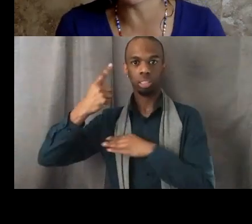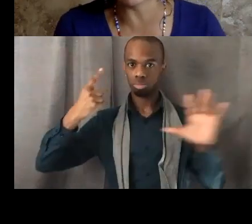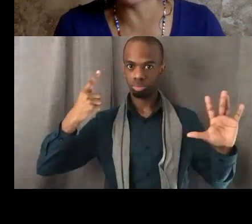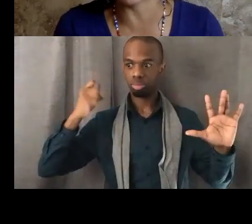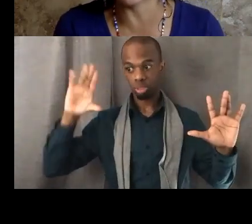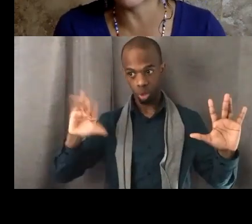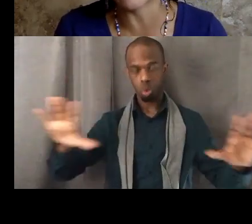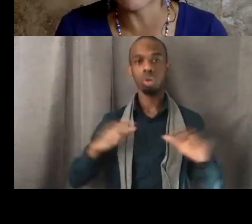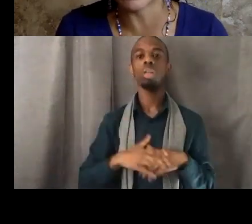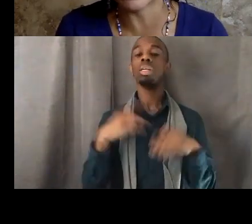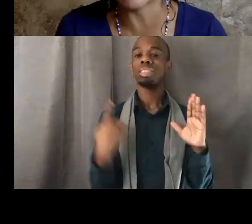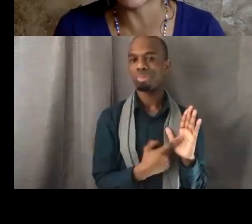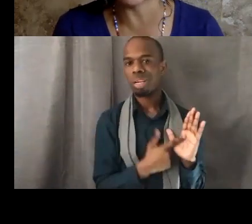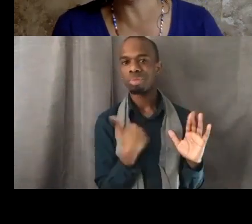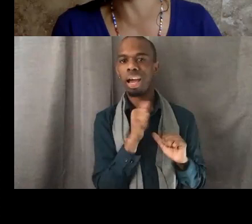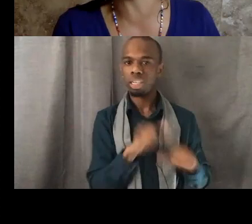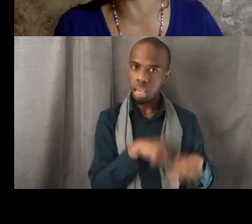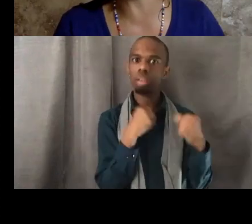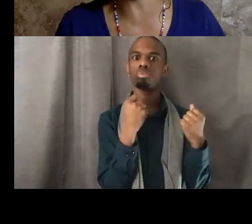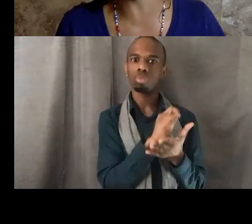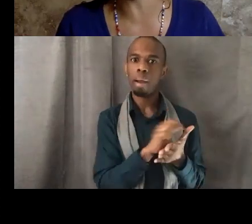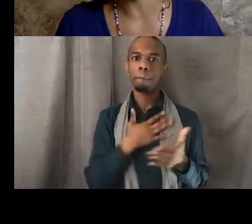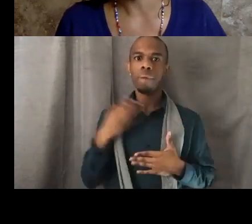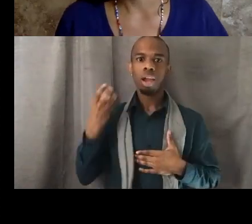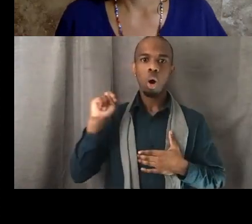and write my own history and engage in real writing work.